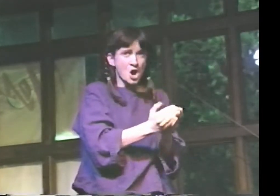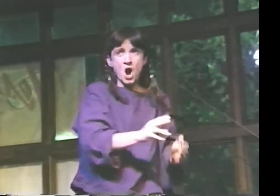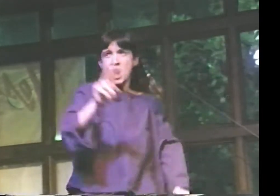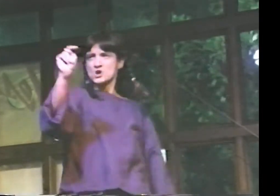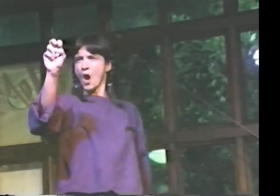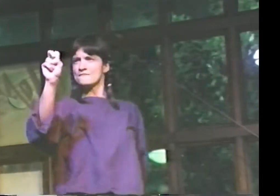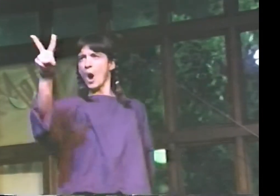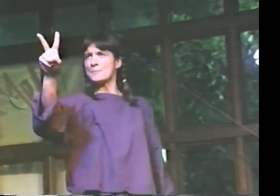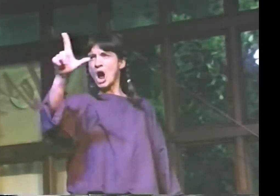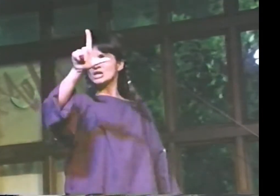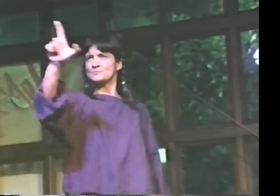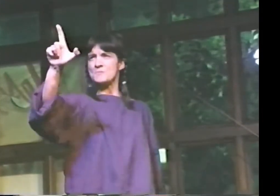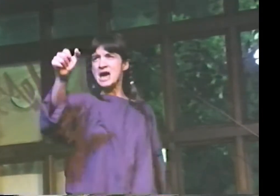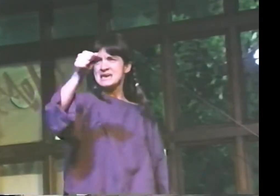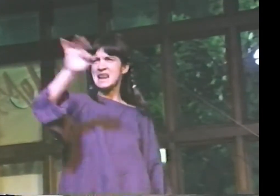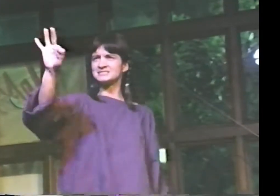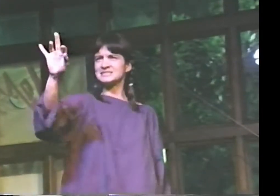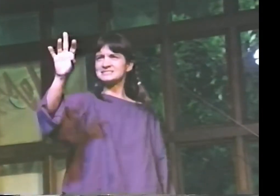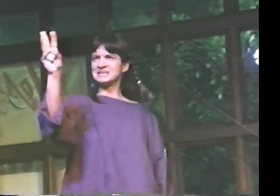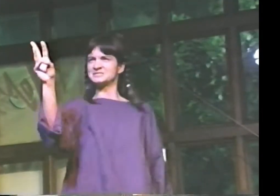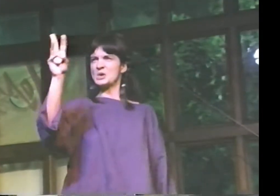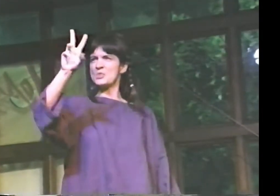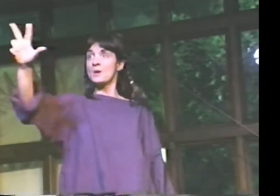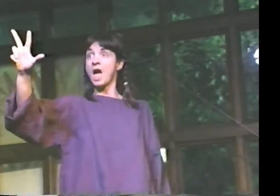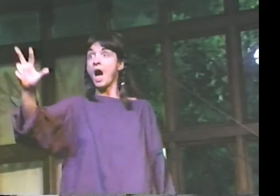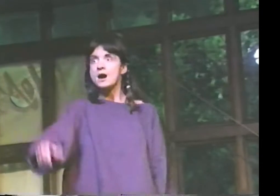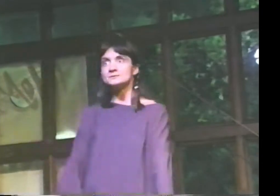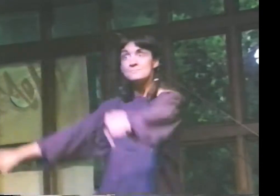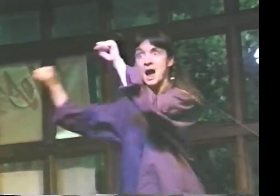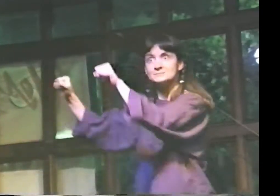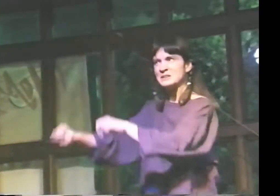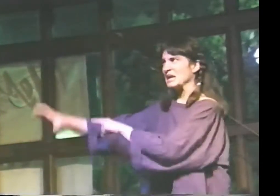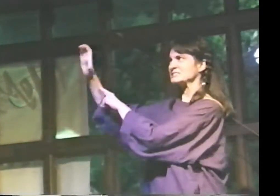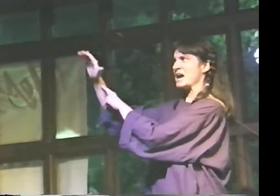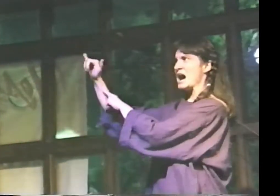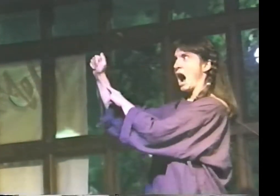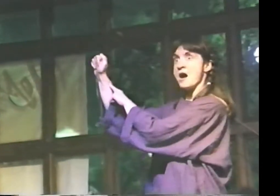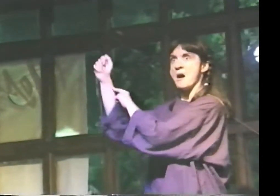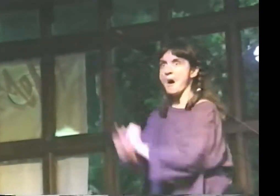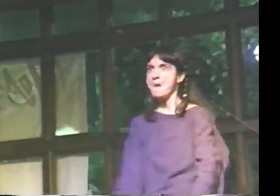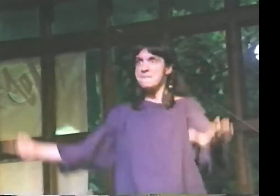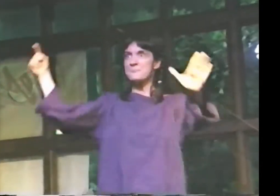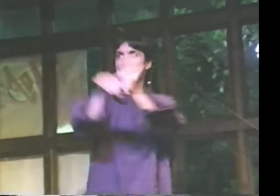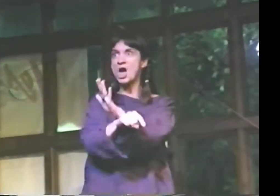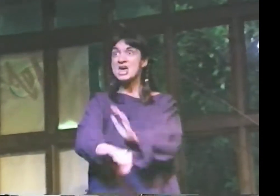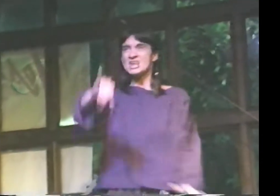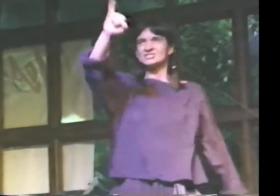THE LINE I WAS READING IN THE BOOK SAID, "ON NOVEMBER 23, 1963, IT'S POSSIBLE THAT THE CIA